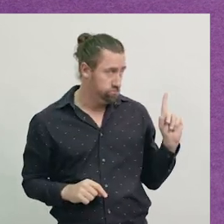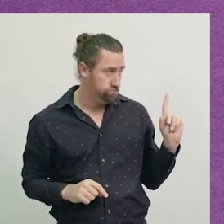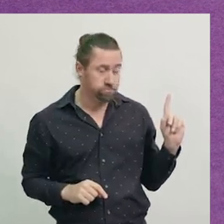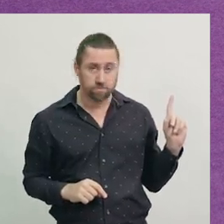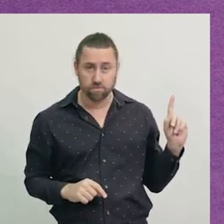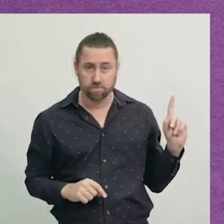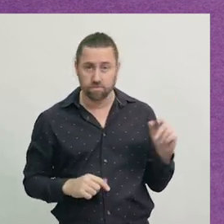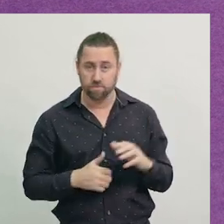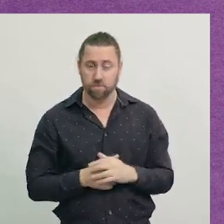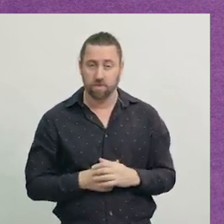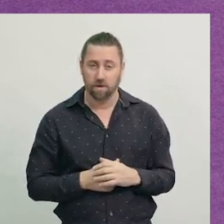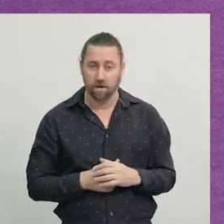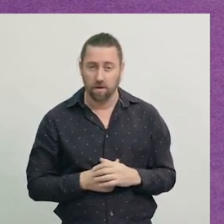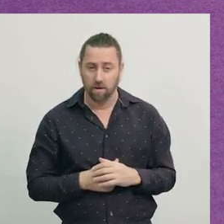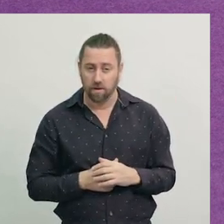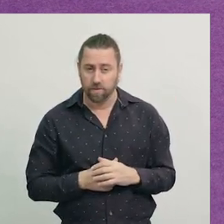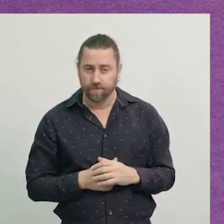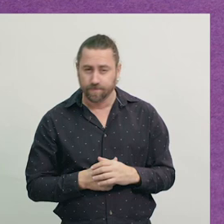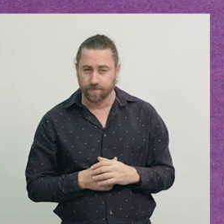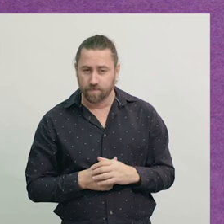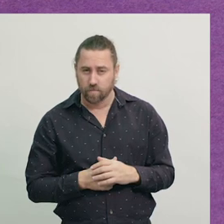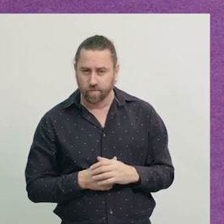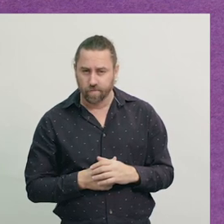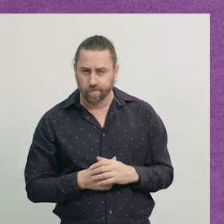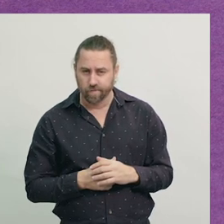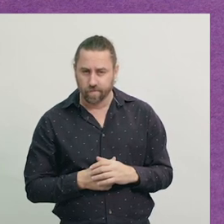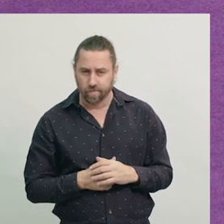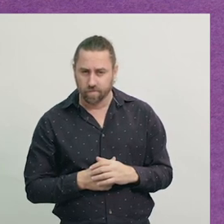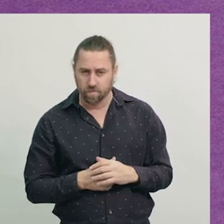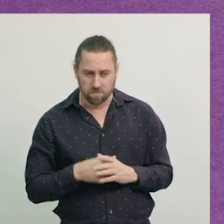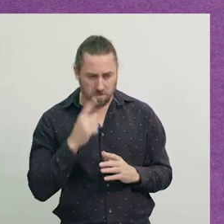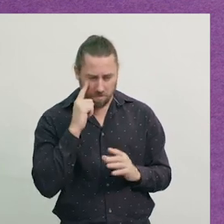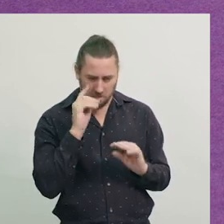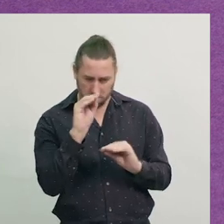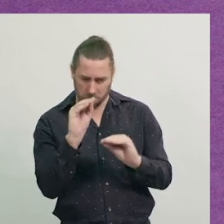Put that there, and I move my shapes a different way this time.